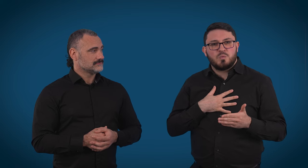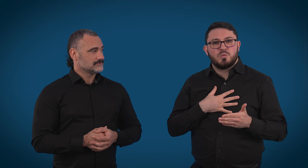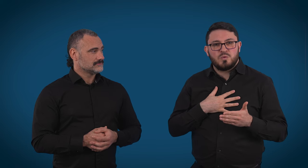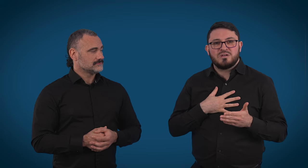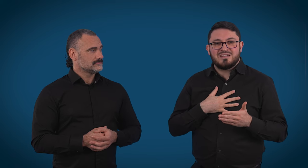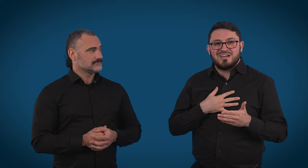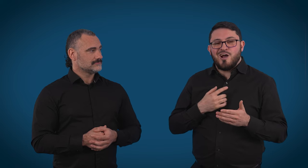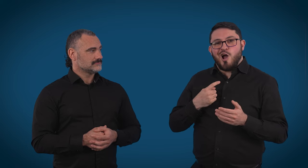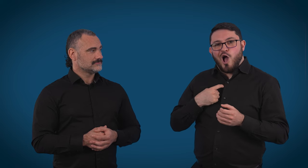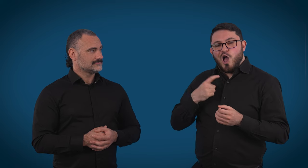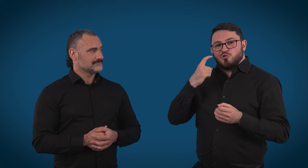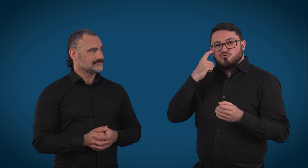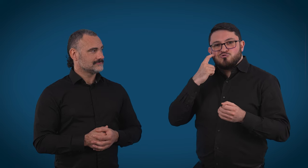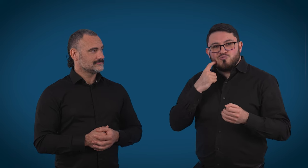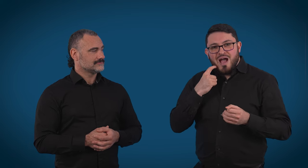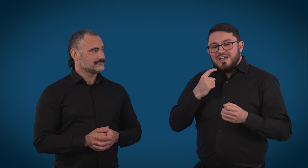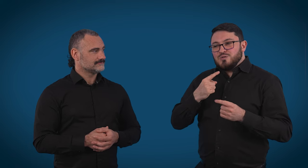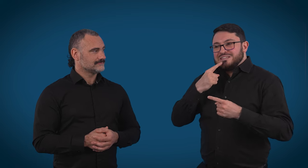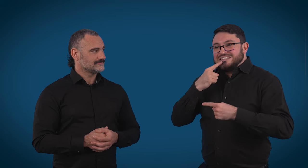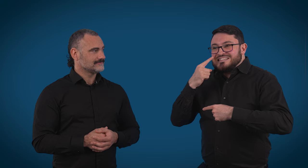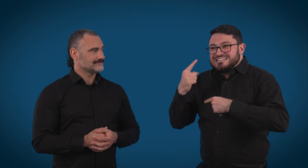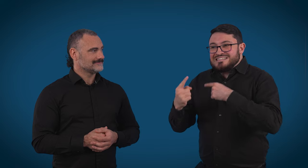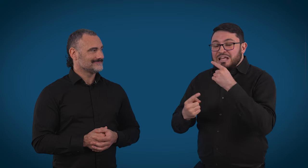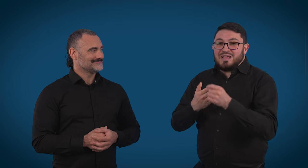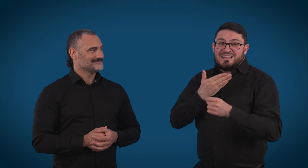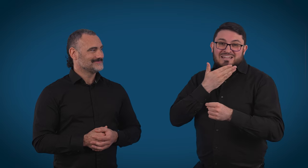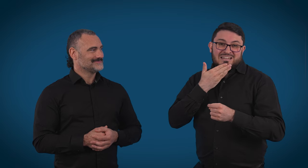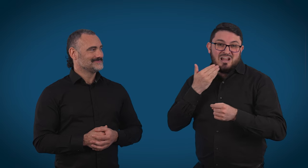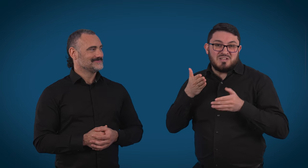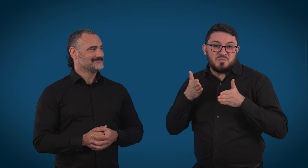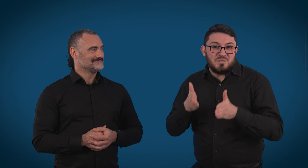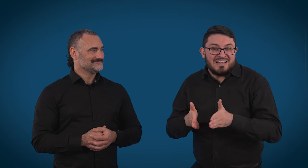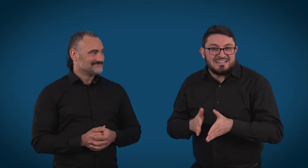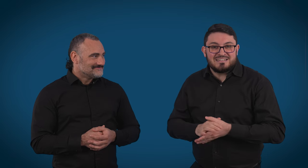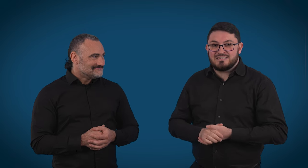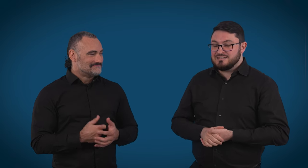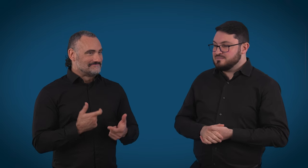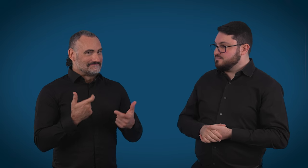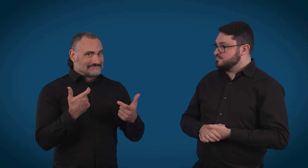at someone, you know, we try to deliver that as nicely as possible.